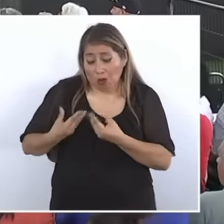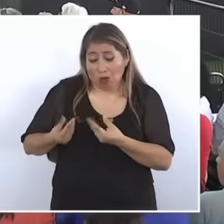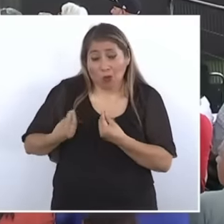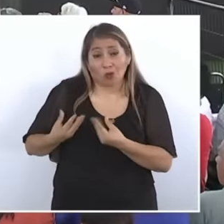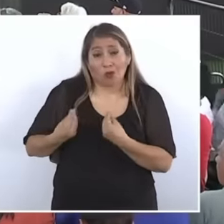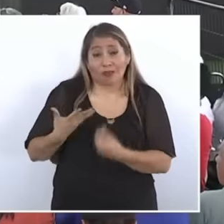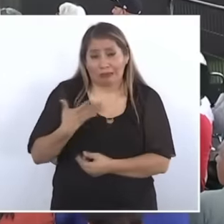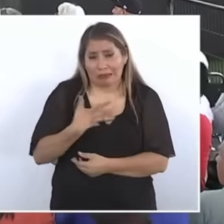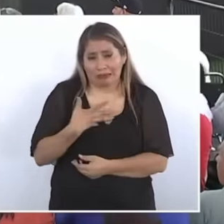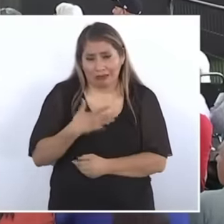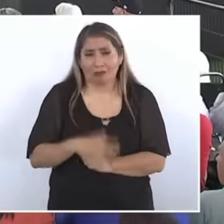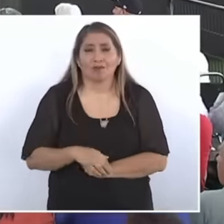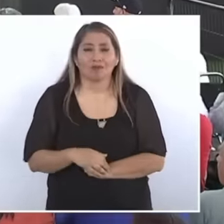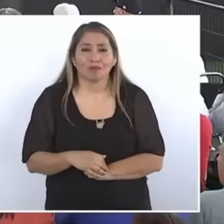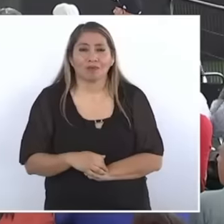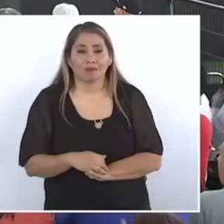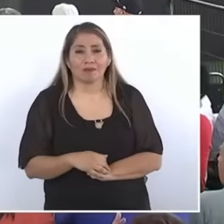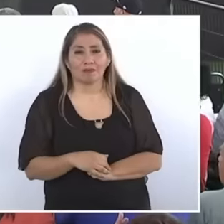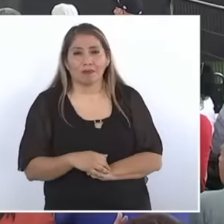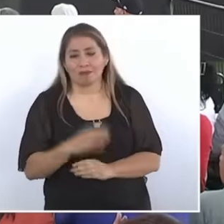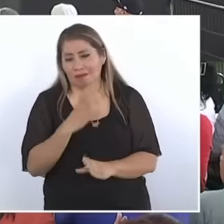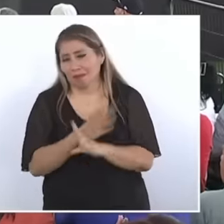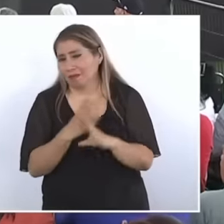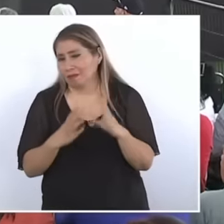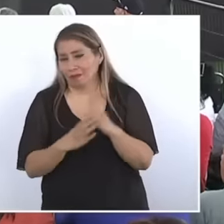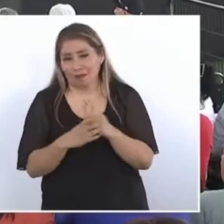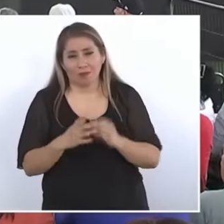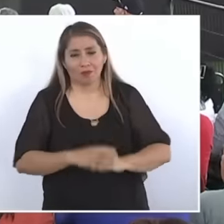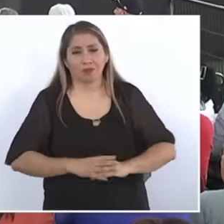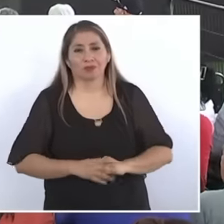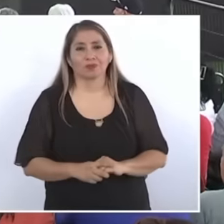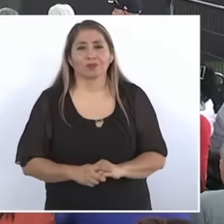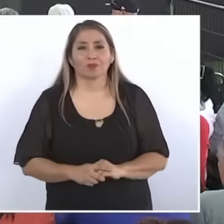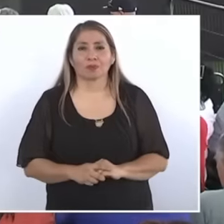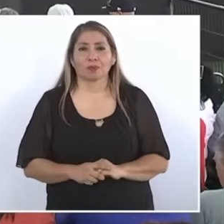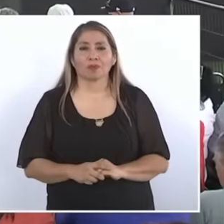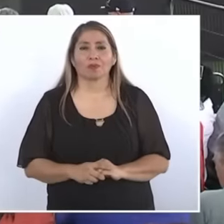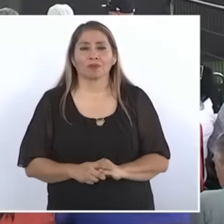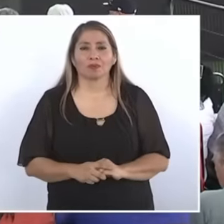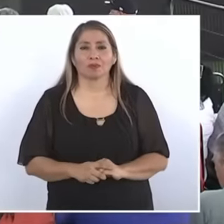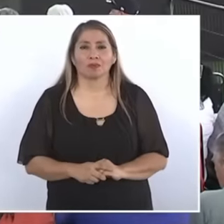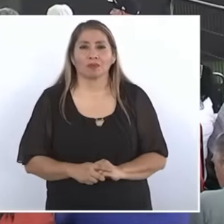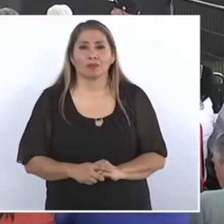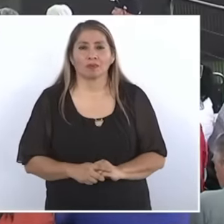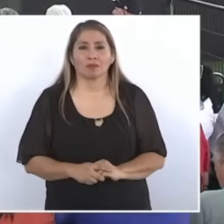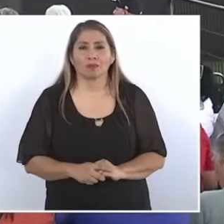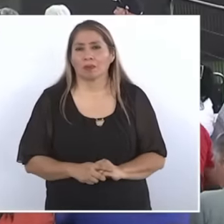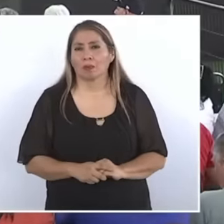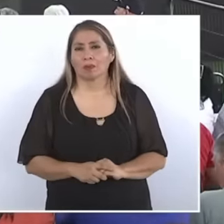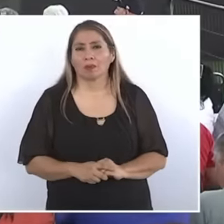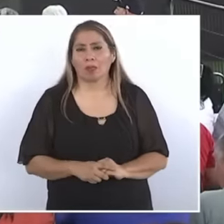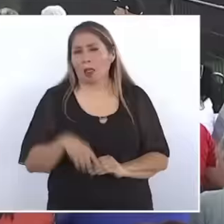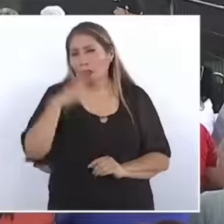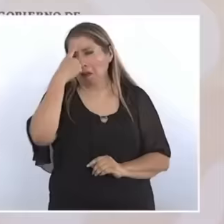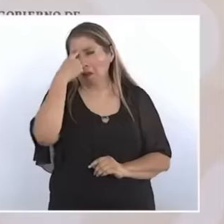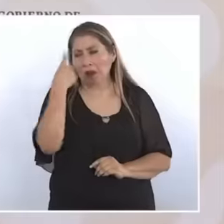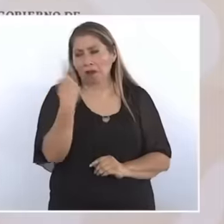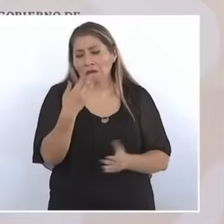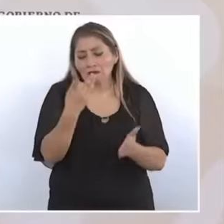to come to what she's going to have to come and to stop that there is no lack of water so that there is no lack